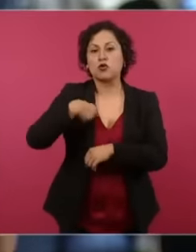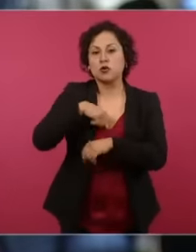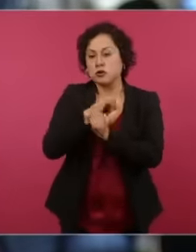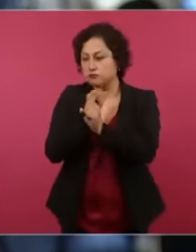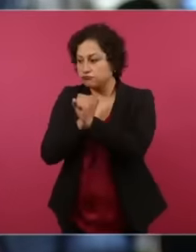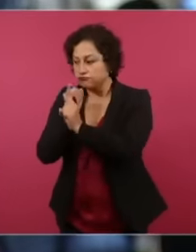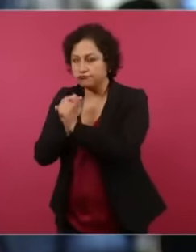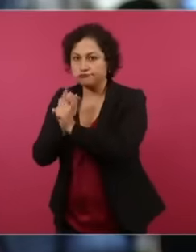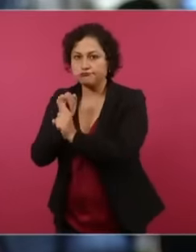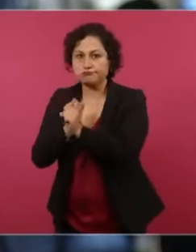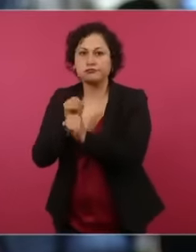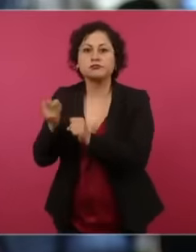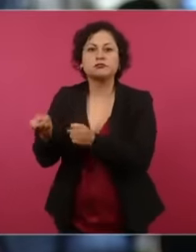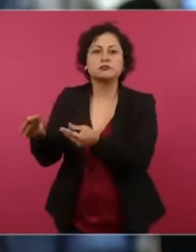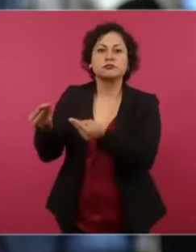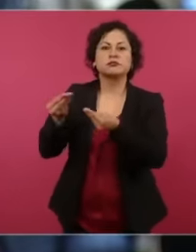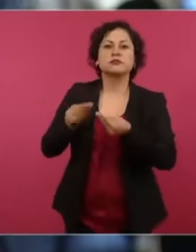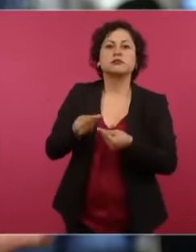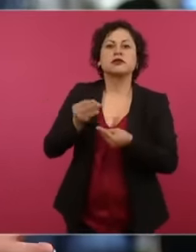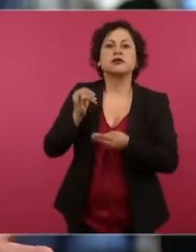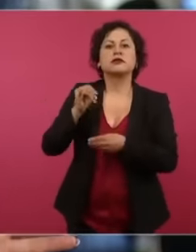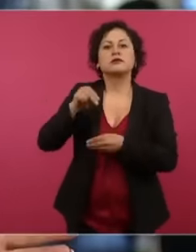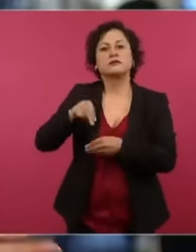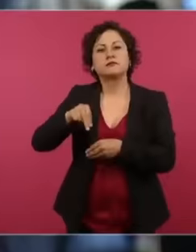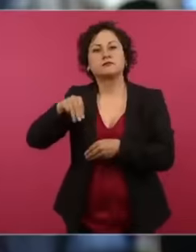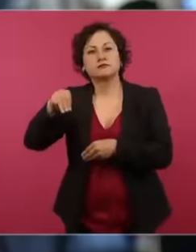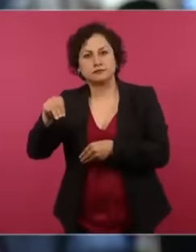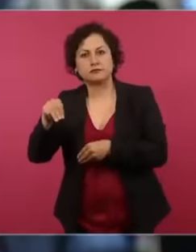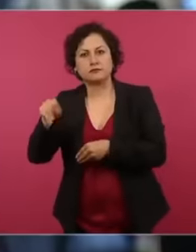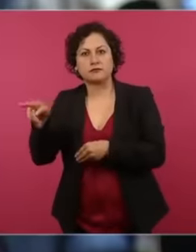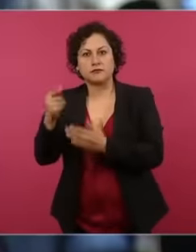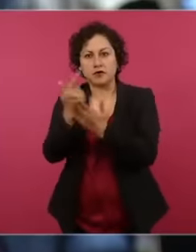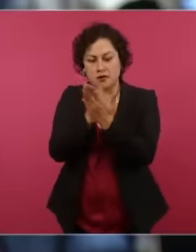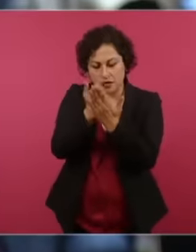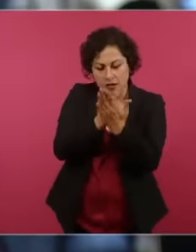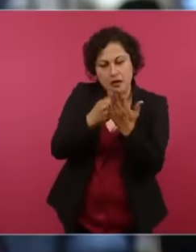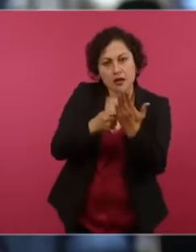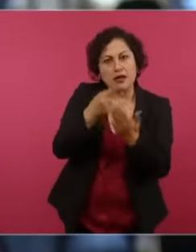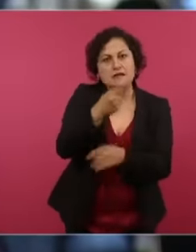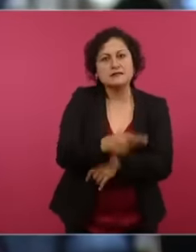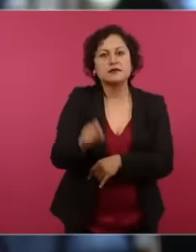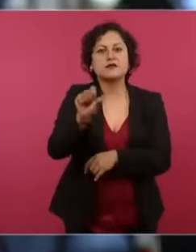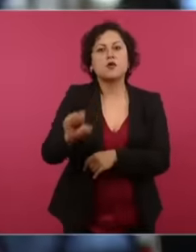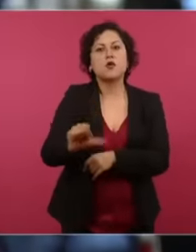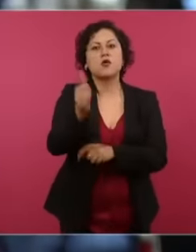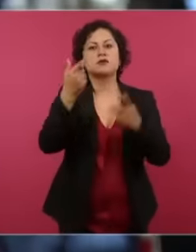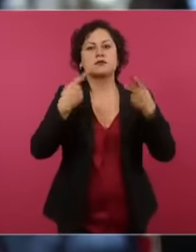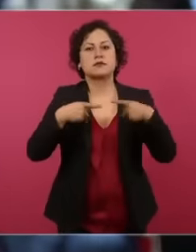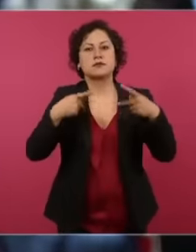from the National Migration Institute, 111 migrants were documented as fatalities in